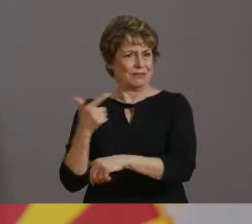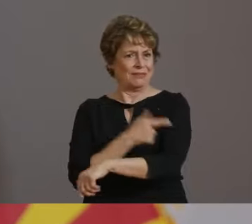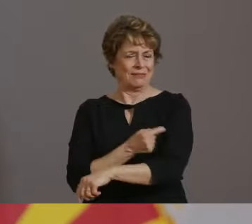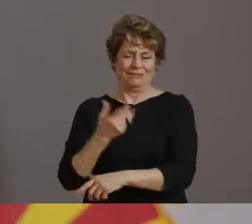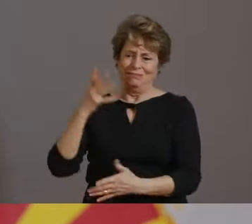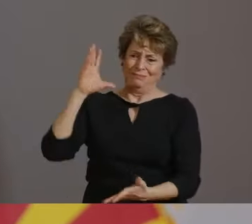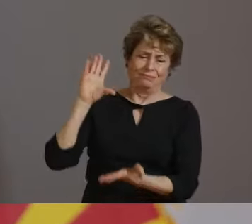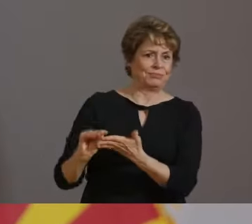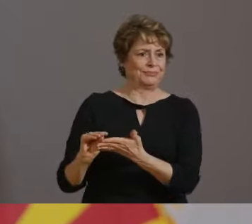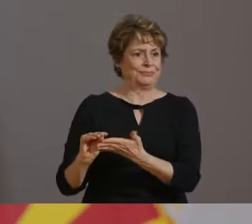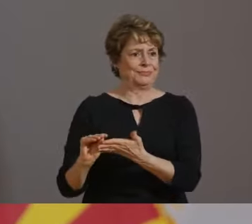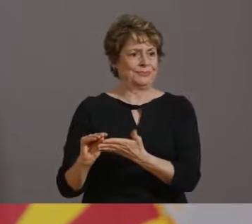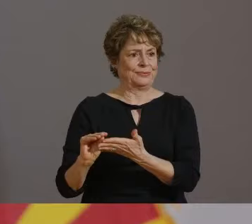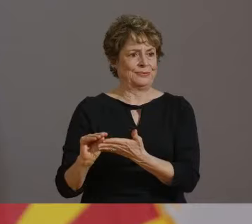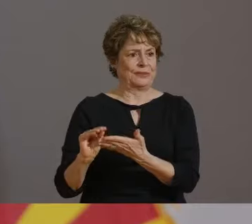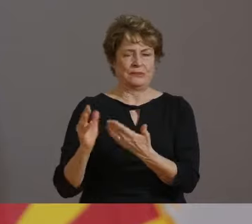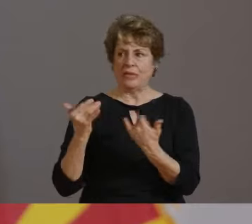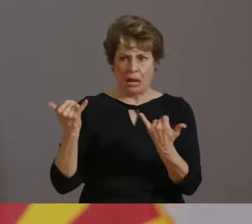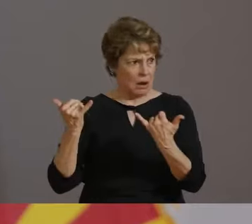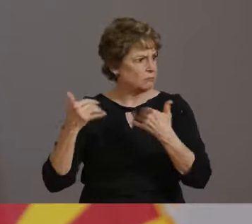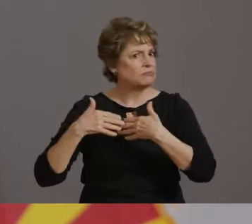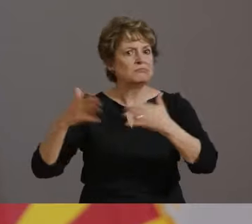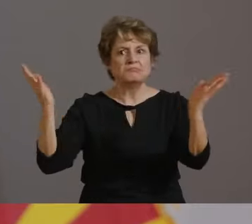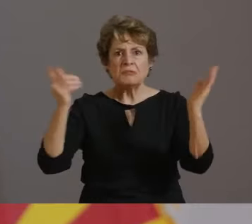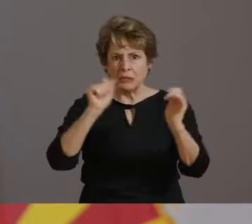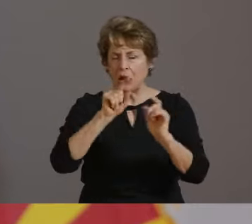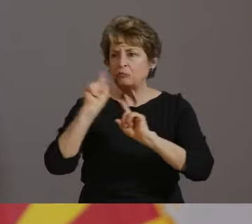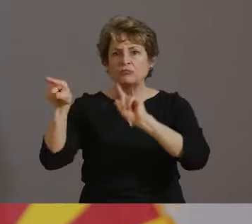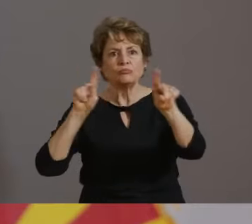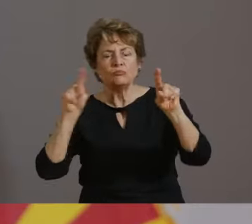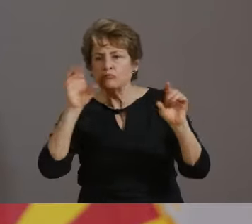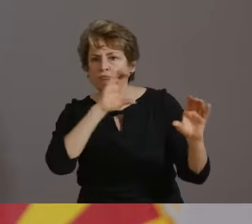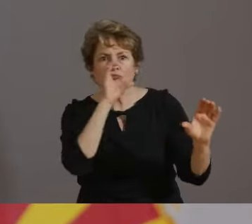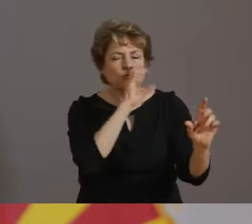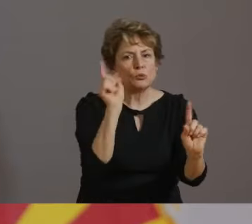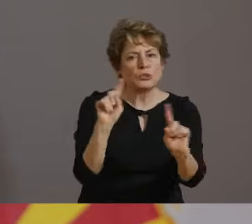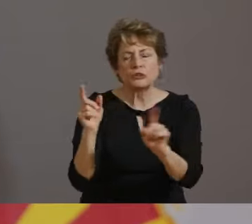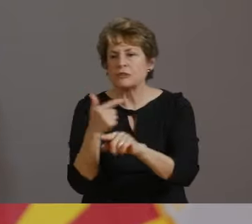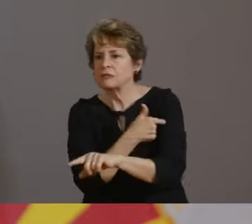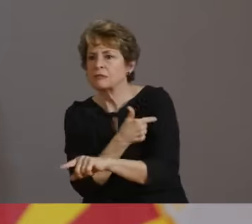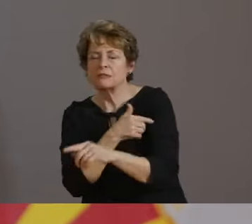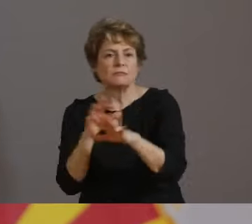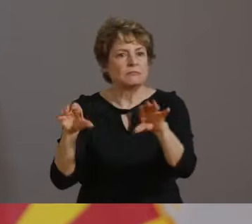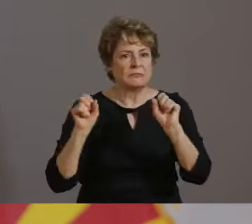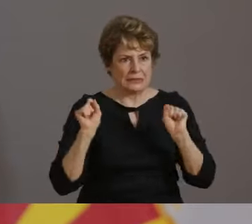IT DECREASES THE SEVERITY OF SYMPTOMS, SHORTENS THE DURATION THAT YOU CAN SPREAD IT TO OTHERS,